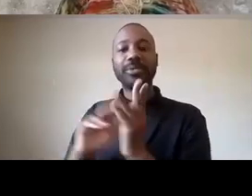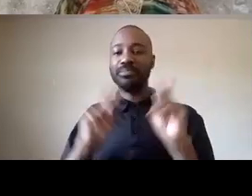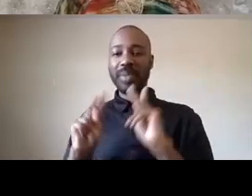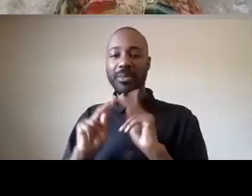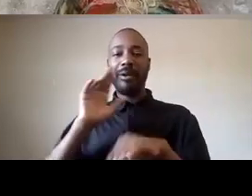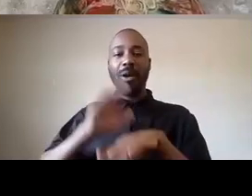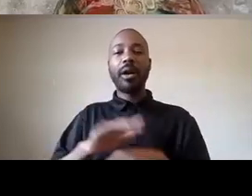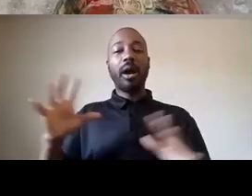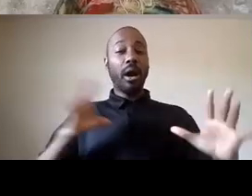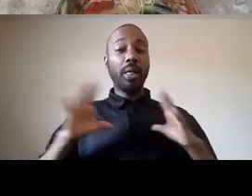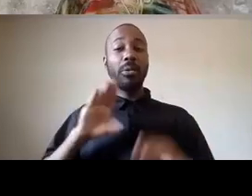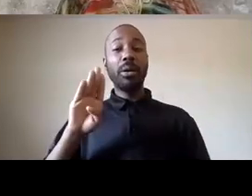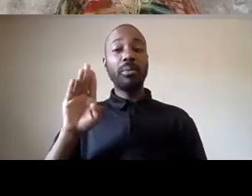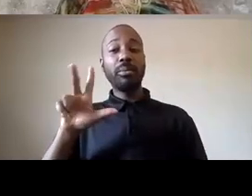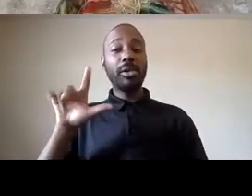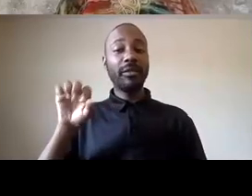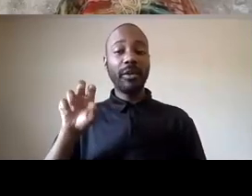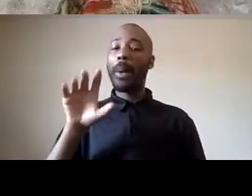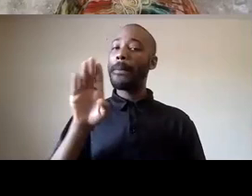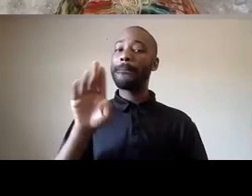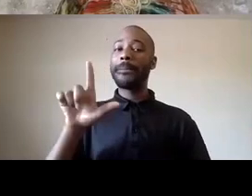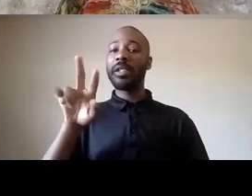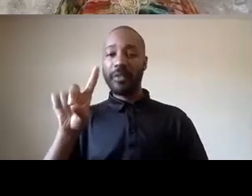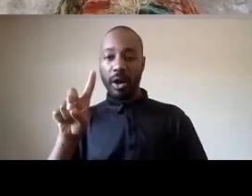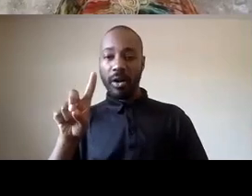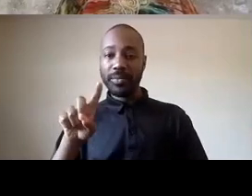protesting the center of white capitalism and